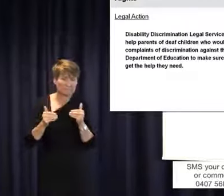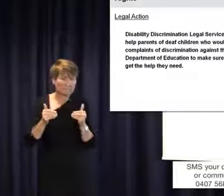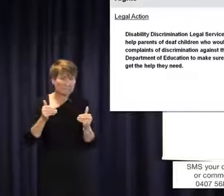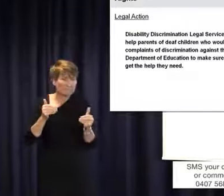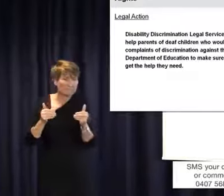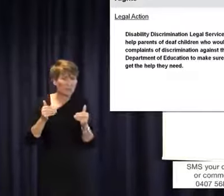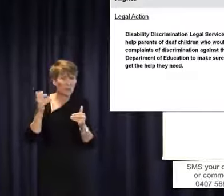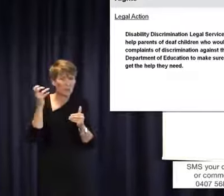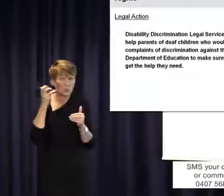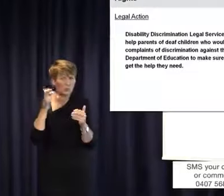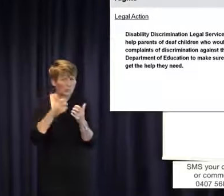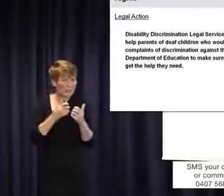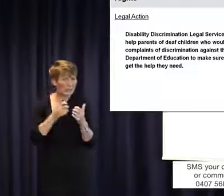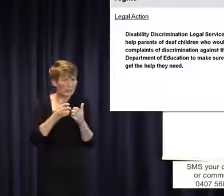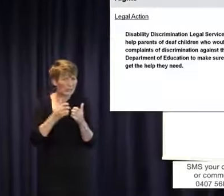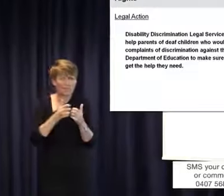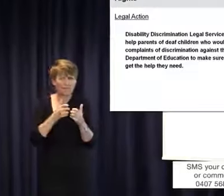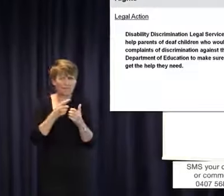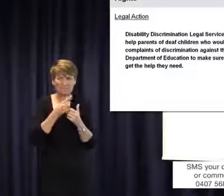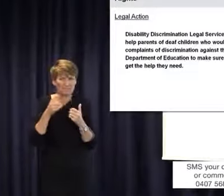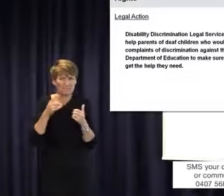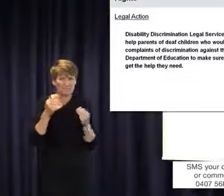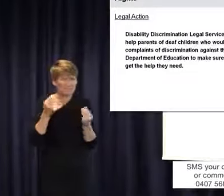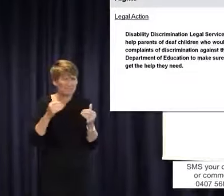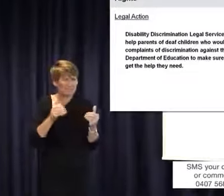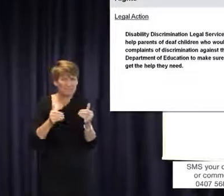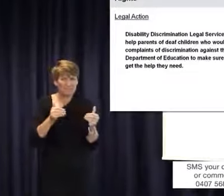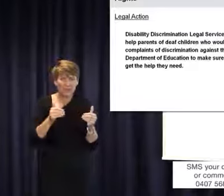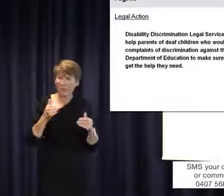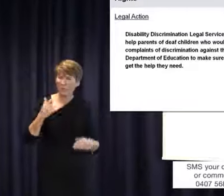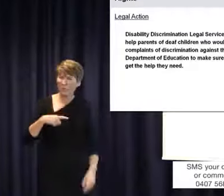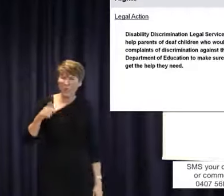The interesting thing for us is that we are a western country, we are a rich country.